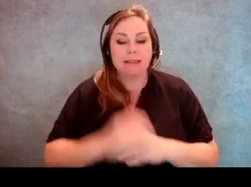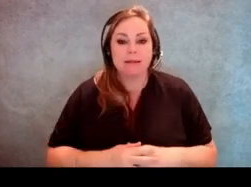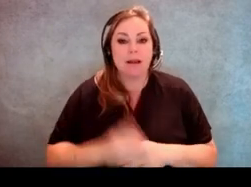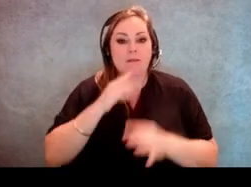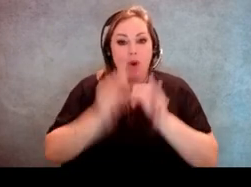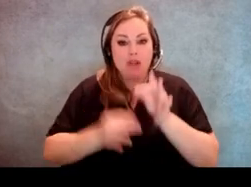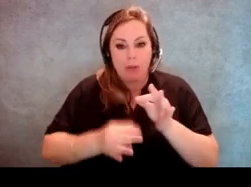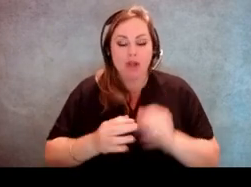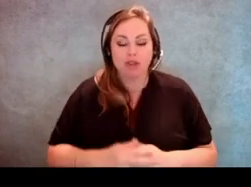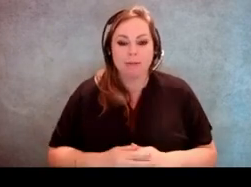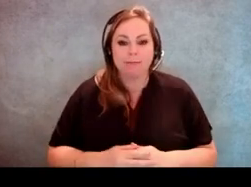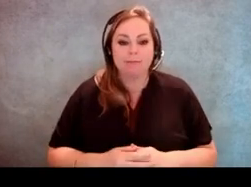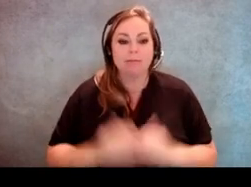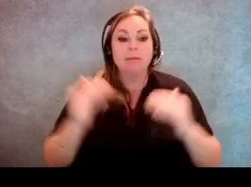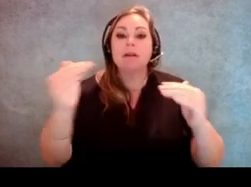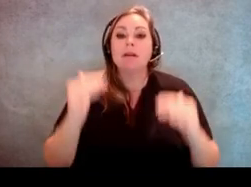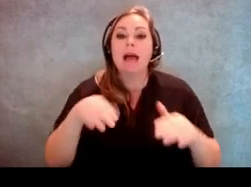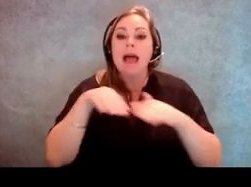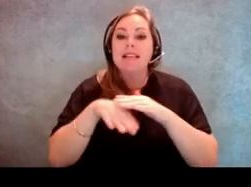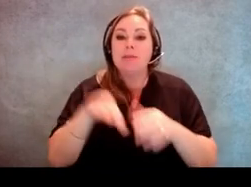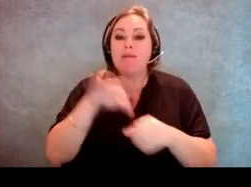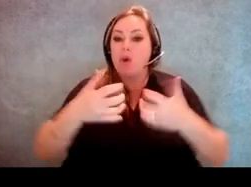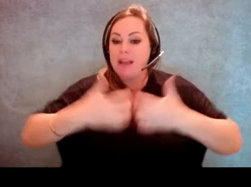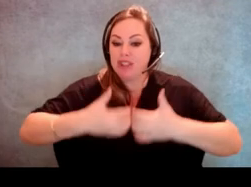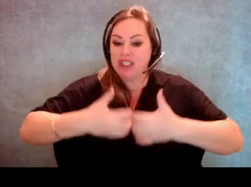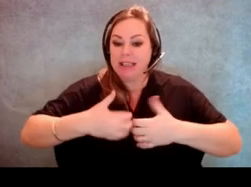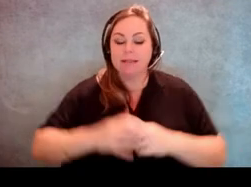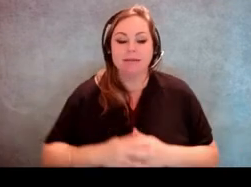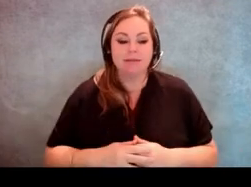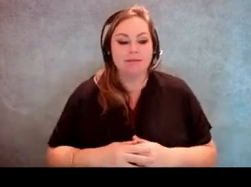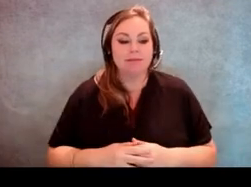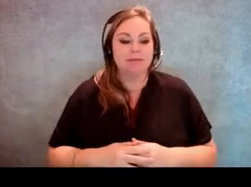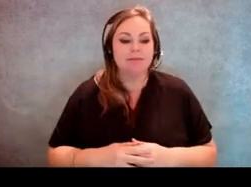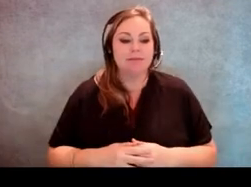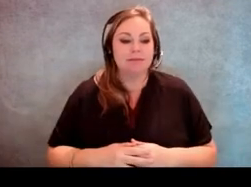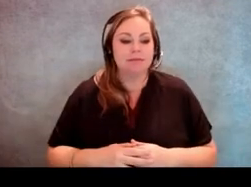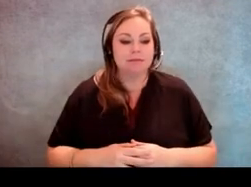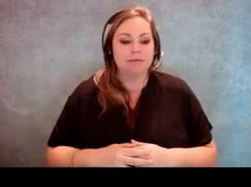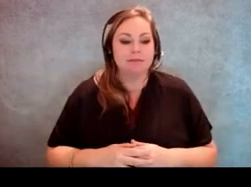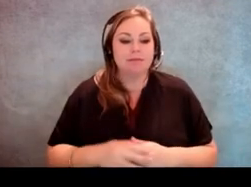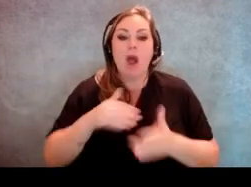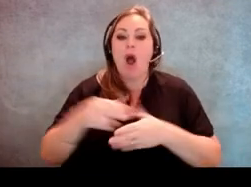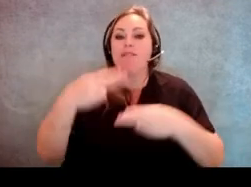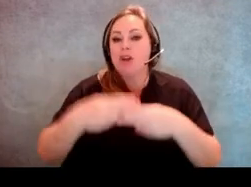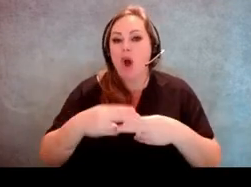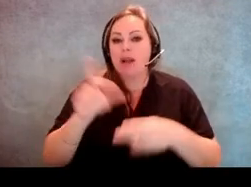There is the accessible voting machine is a lot of times referred to as the DRE.